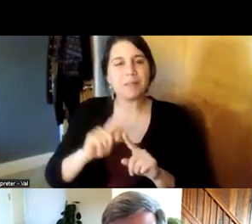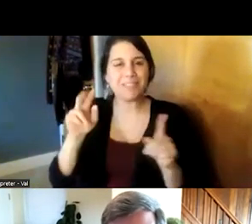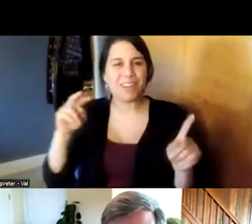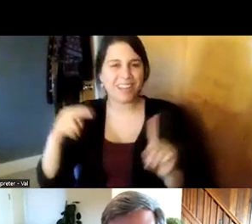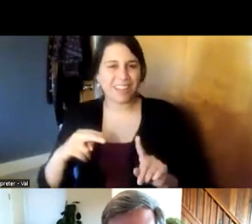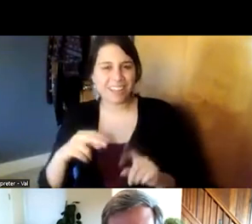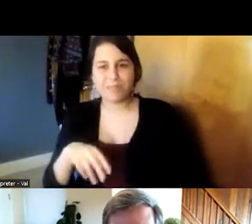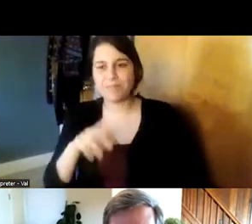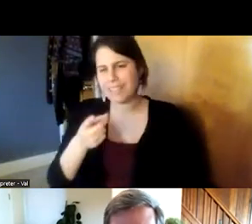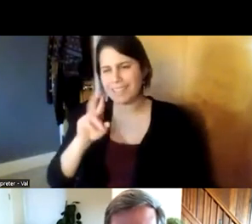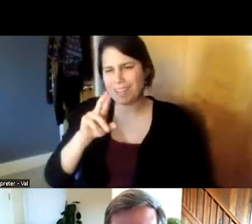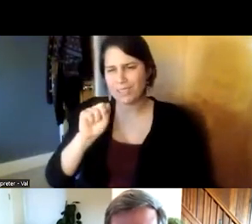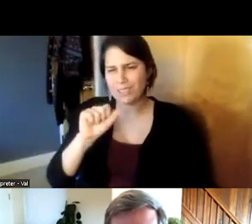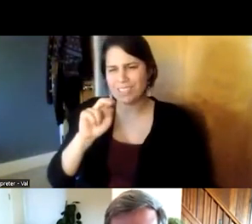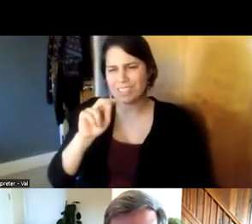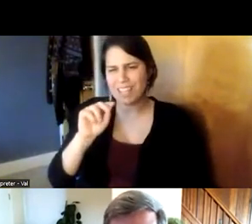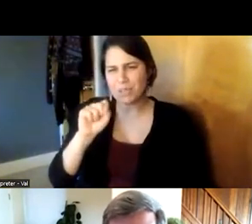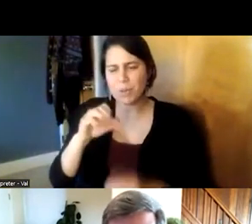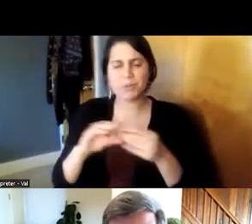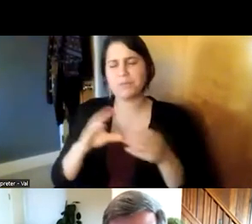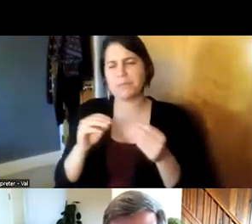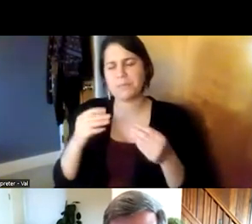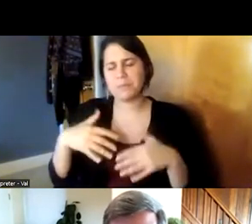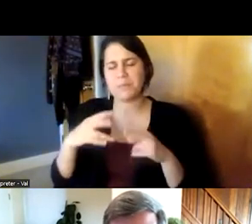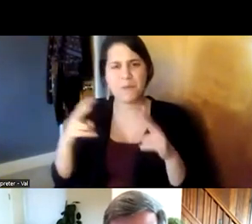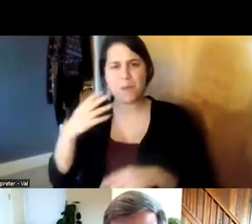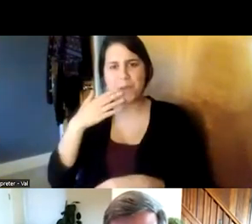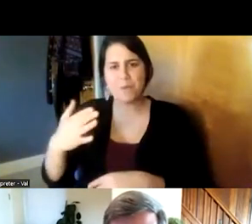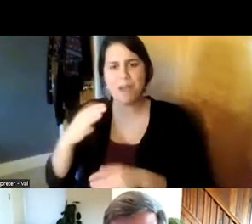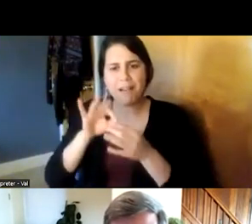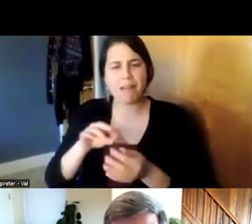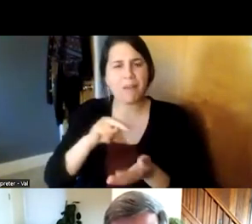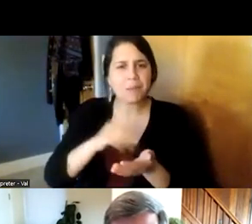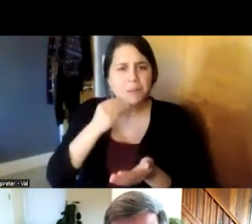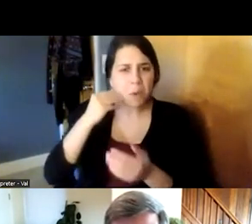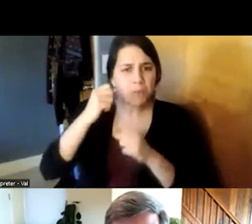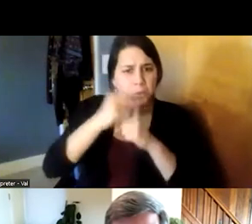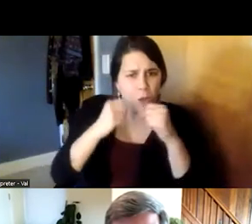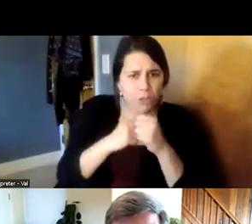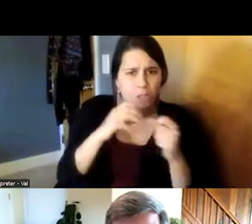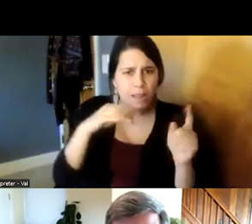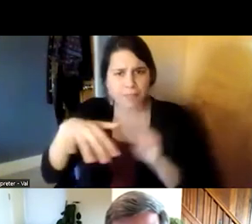articulated really well the nursing home structure in the nursing home setting interestingly enough